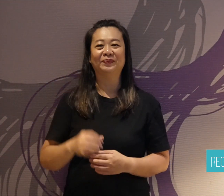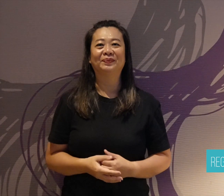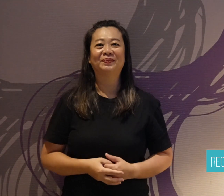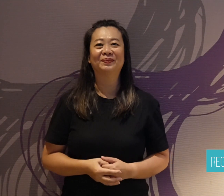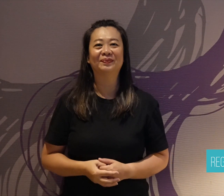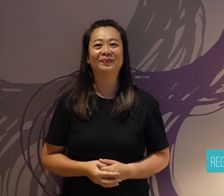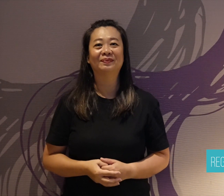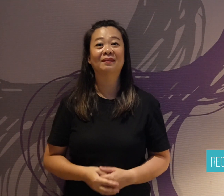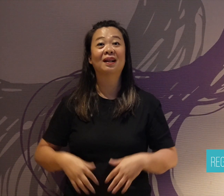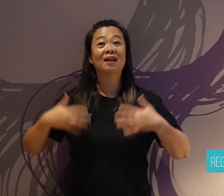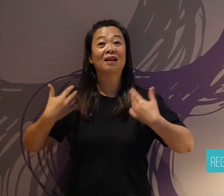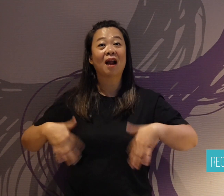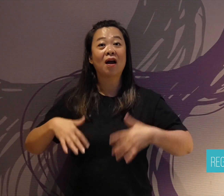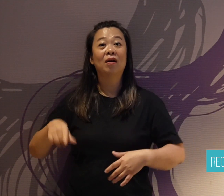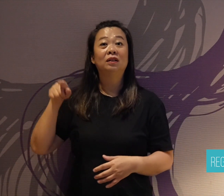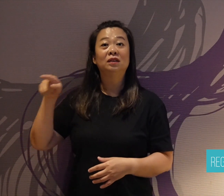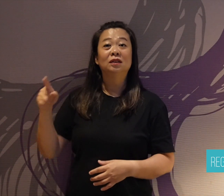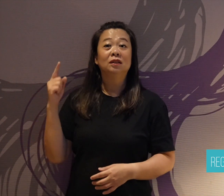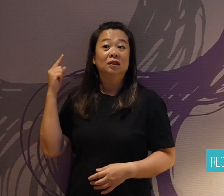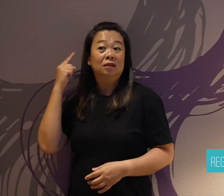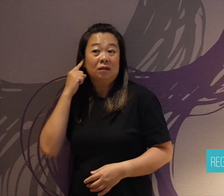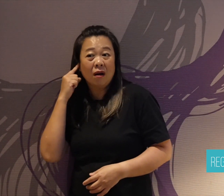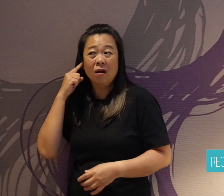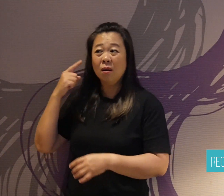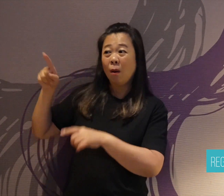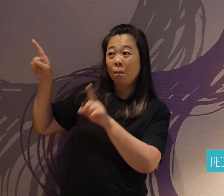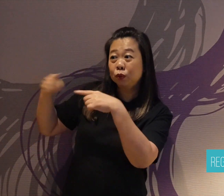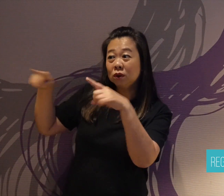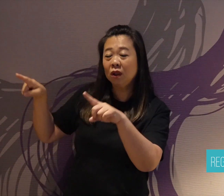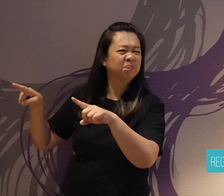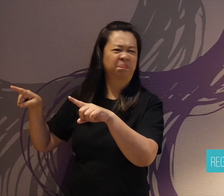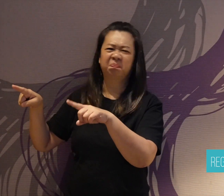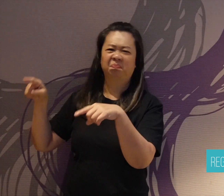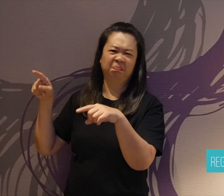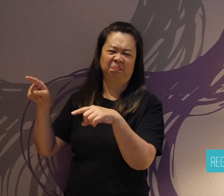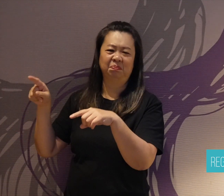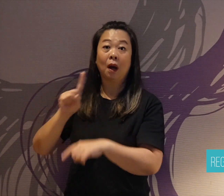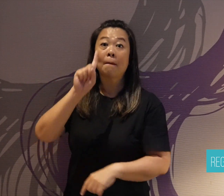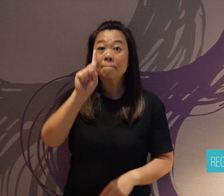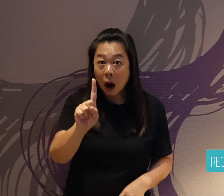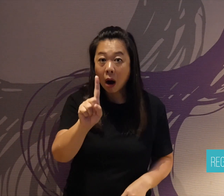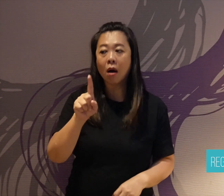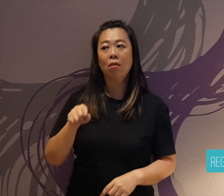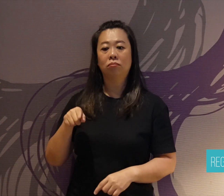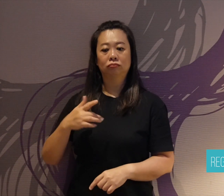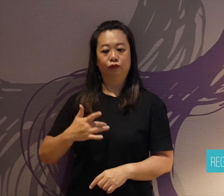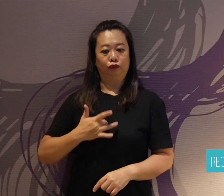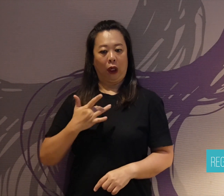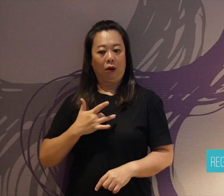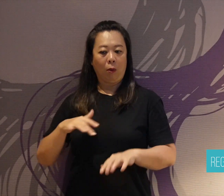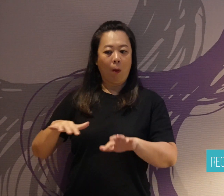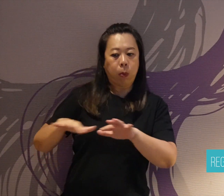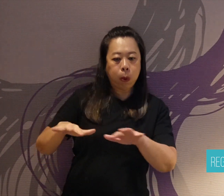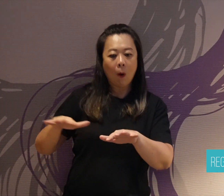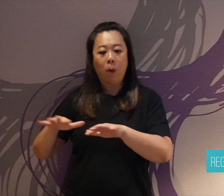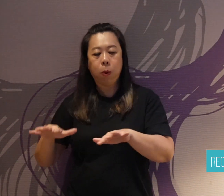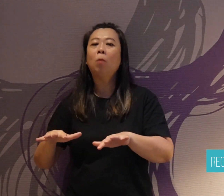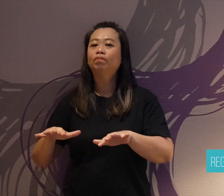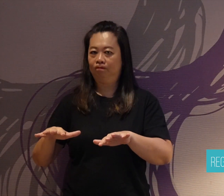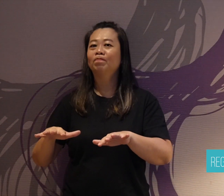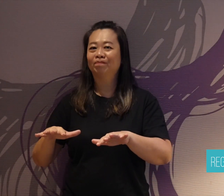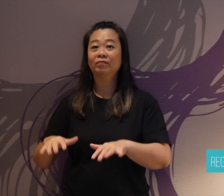he found his love for dance. Although he could not hear music,